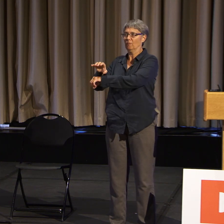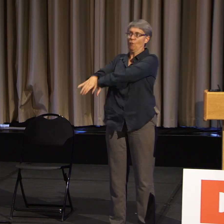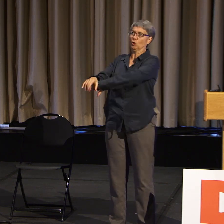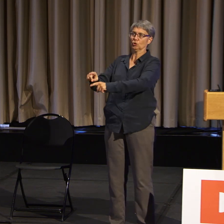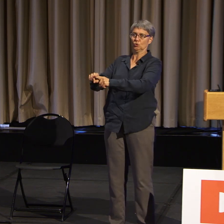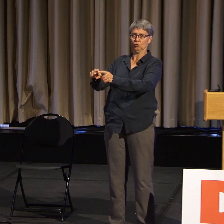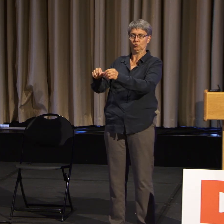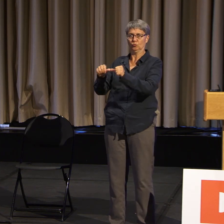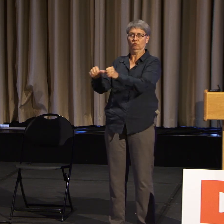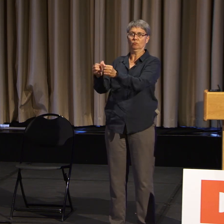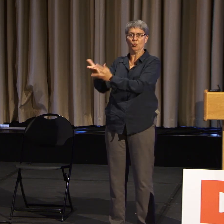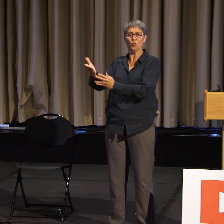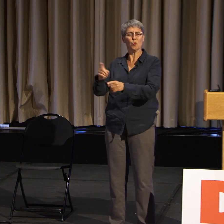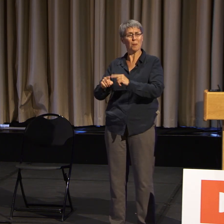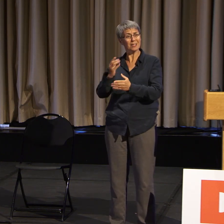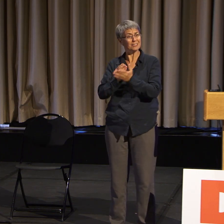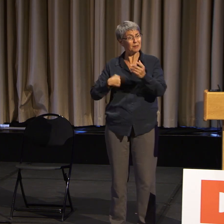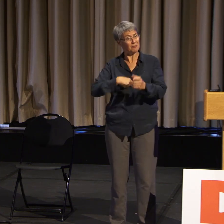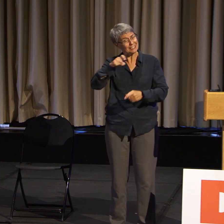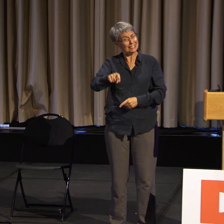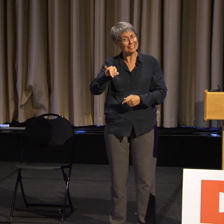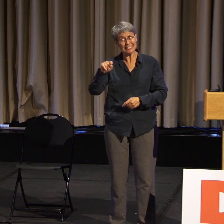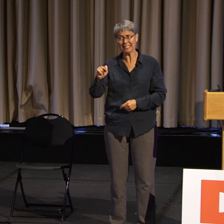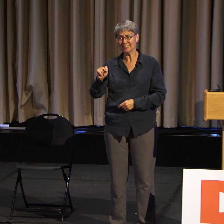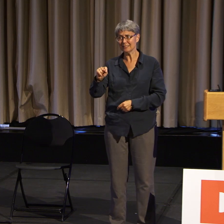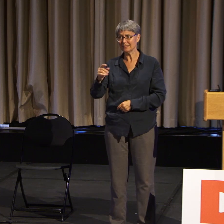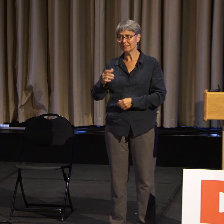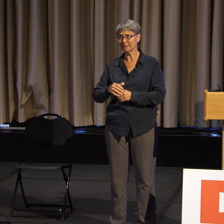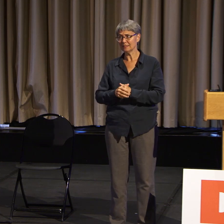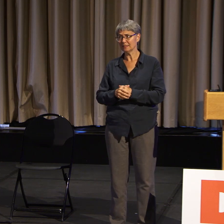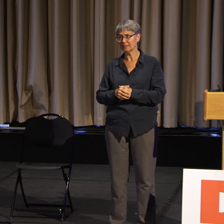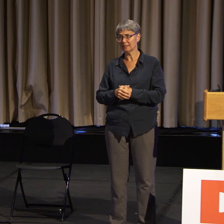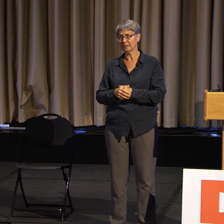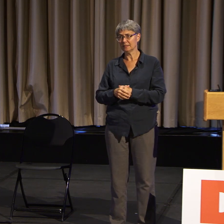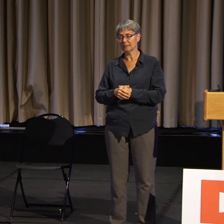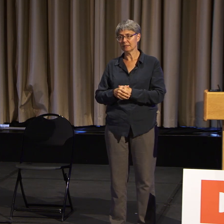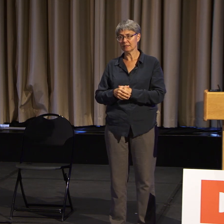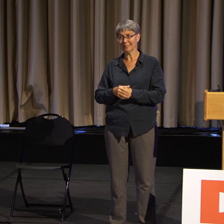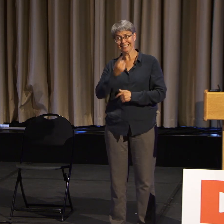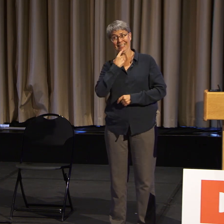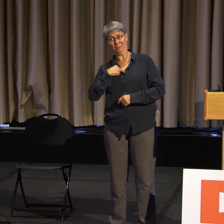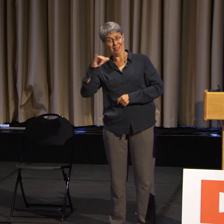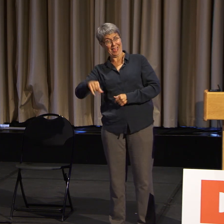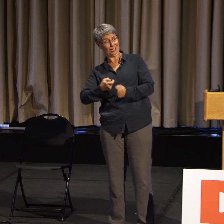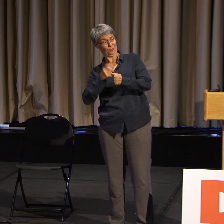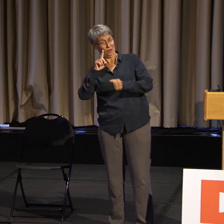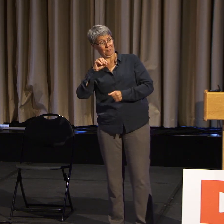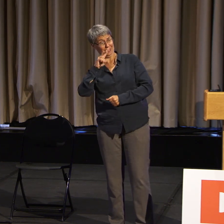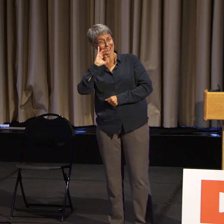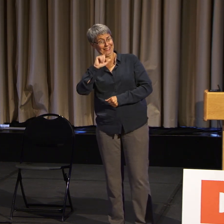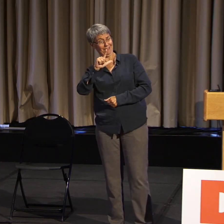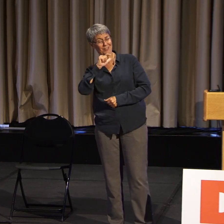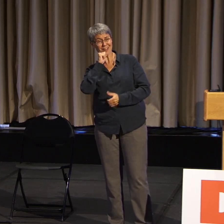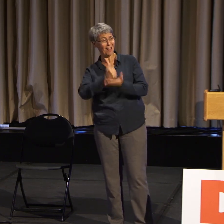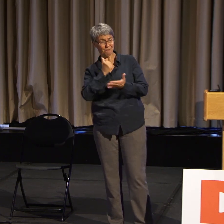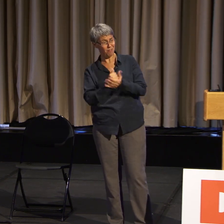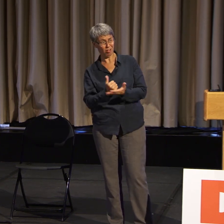and we need that, being told that it's of the devil is not helping.